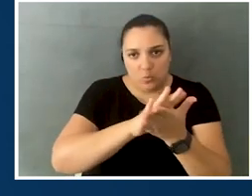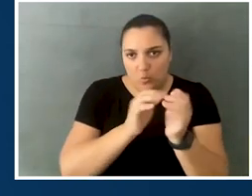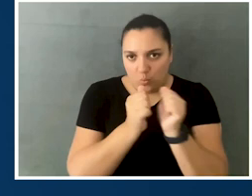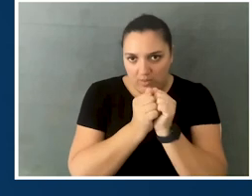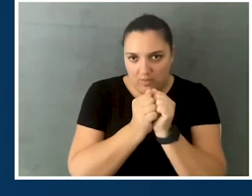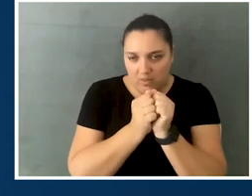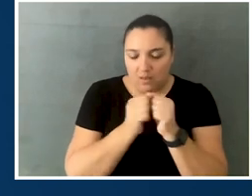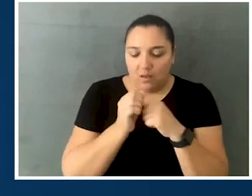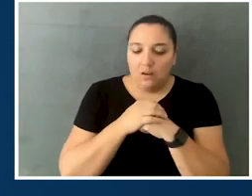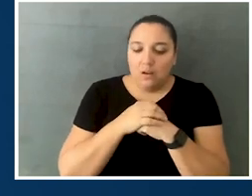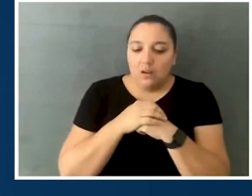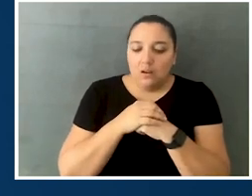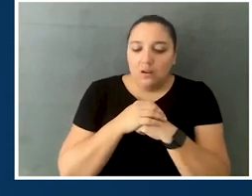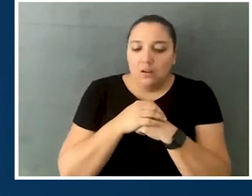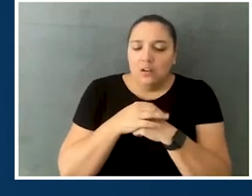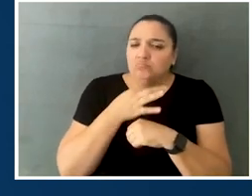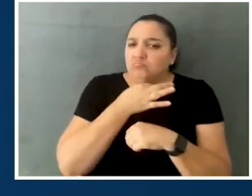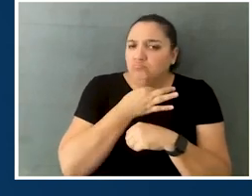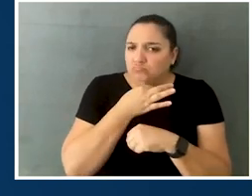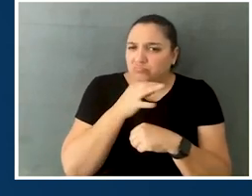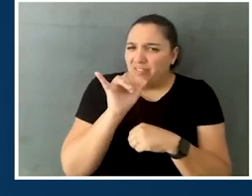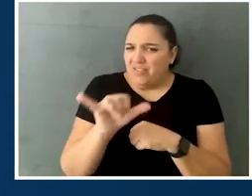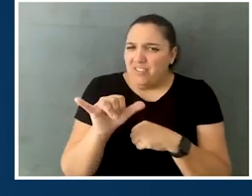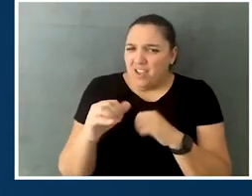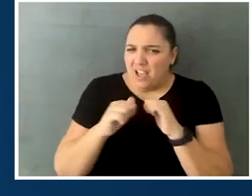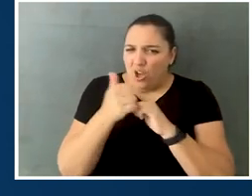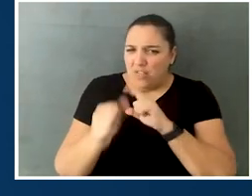Also, how does that impact the barrier to education,